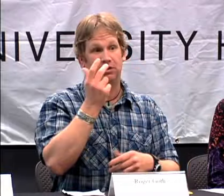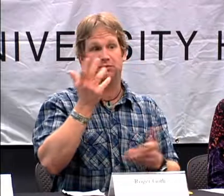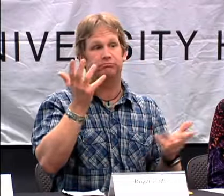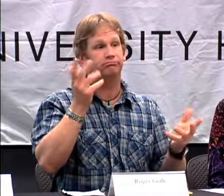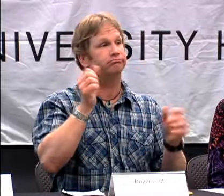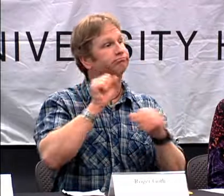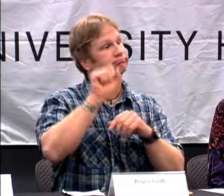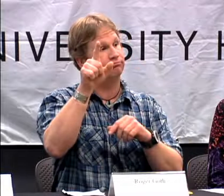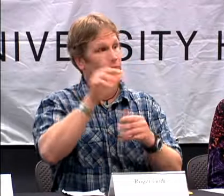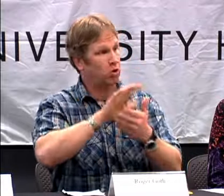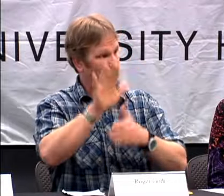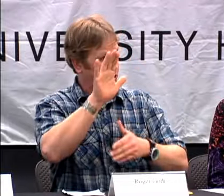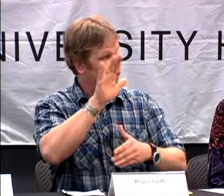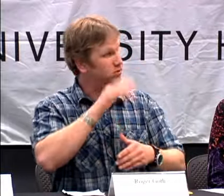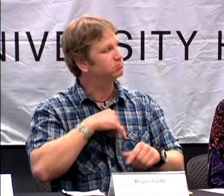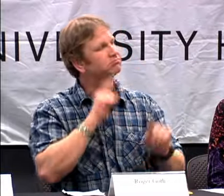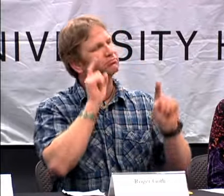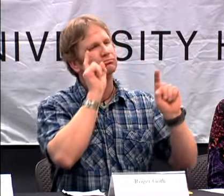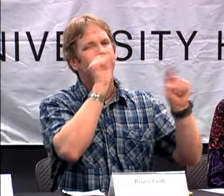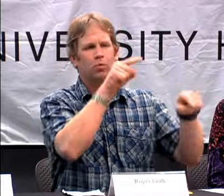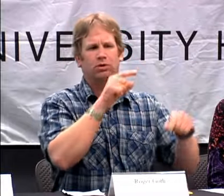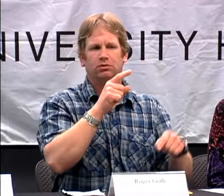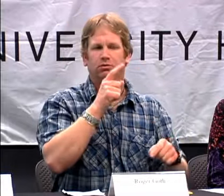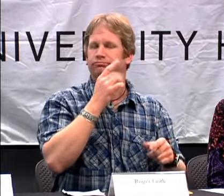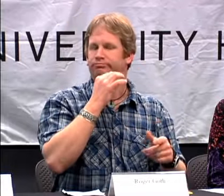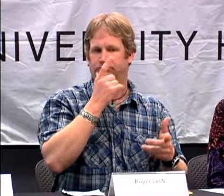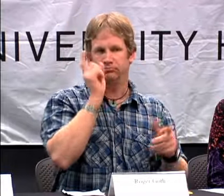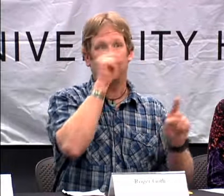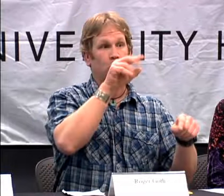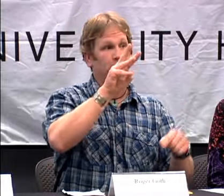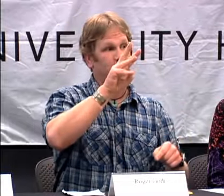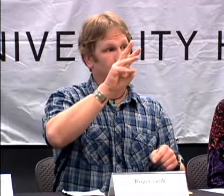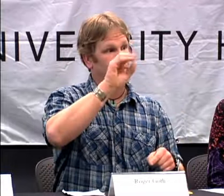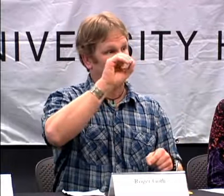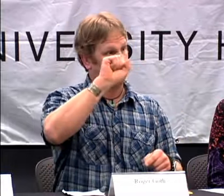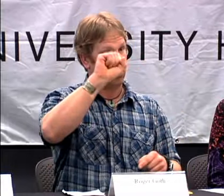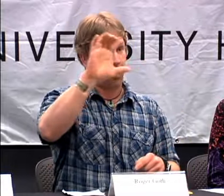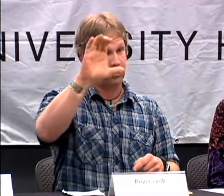AND SO THEN I GRADUATED. I WENT TO COLLEGE.